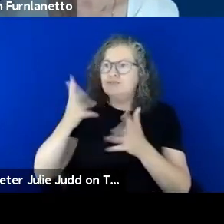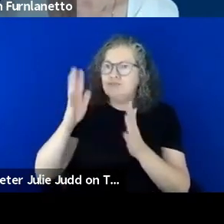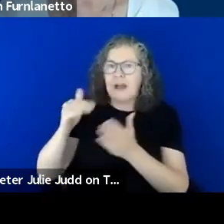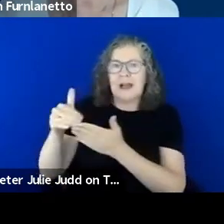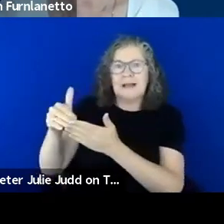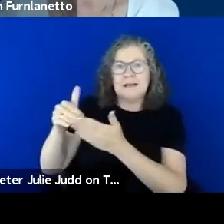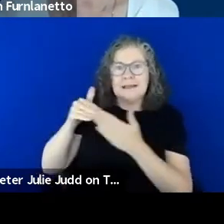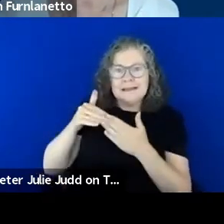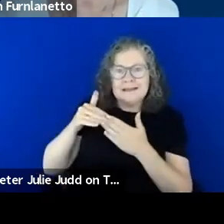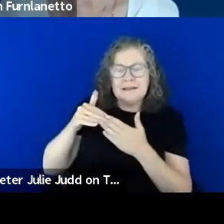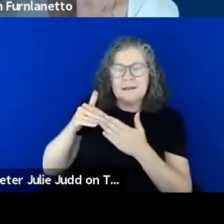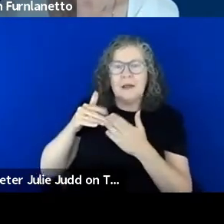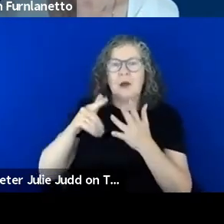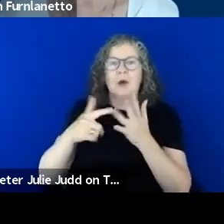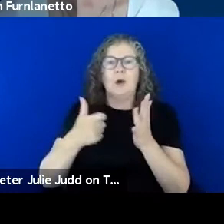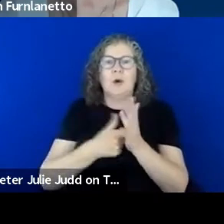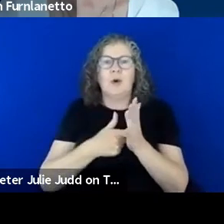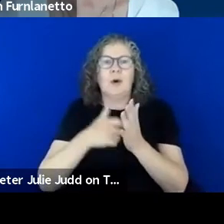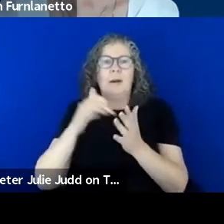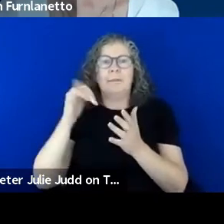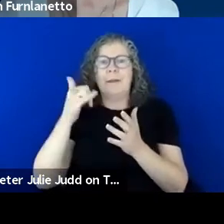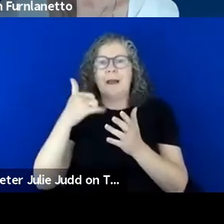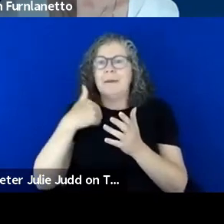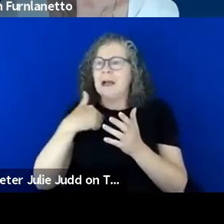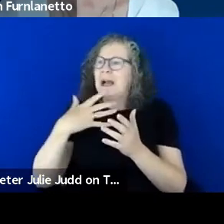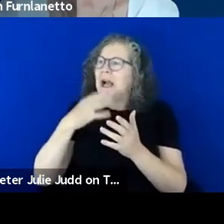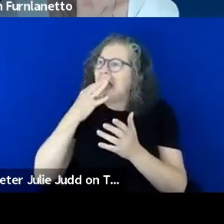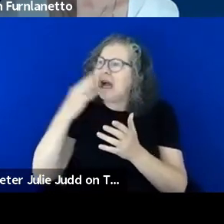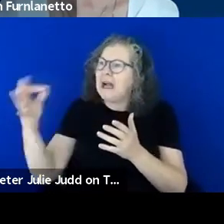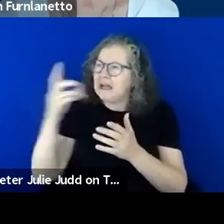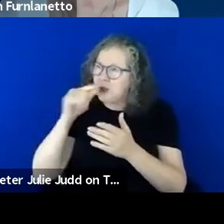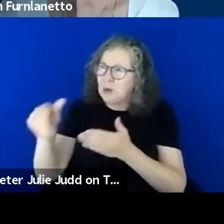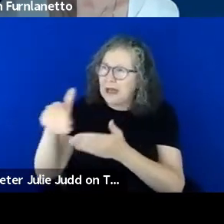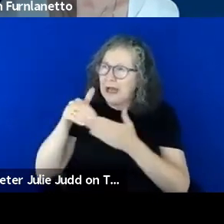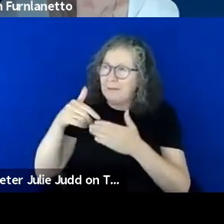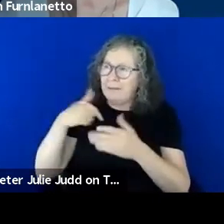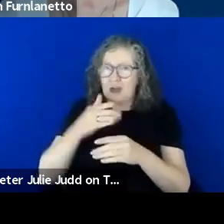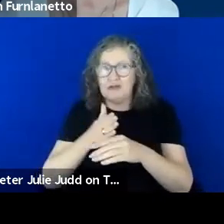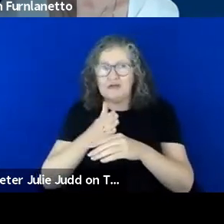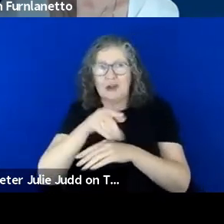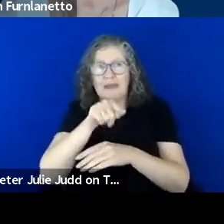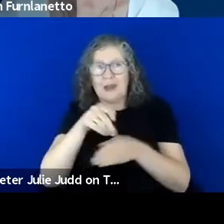might ask for assistance if you need it across an unfamiliar road or you're looking for a particular